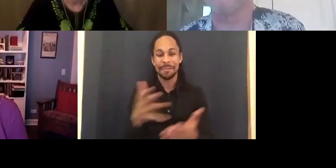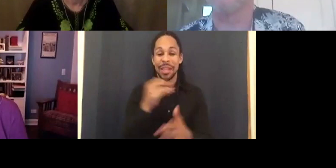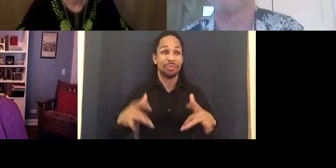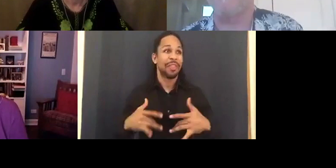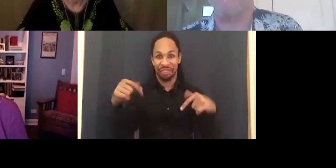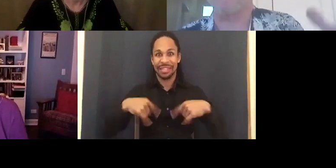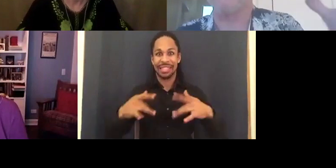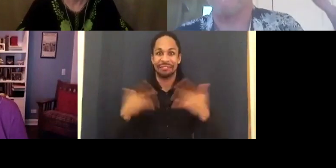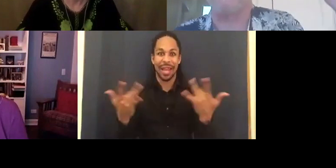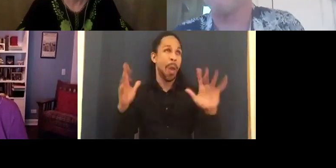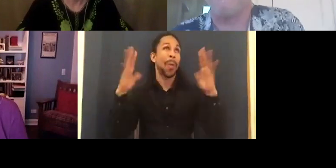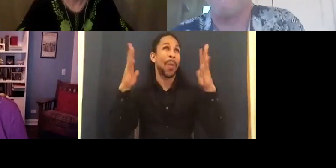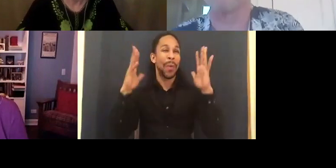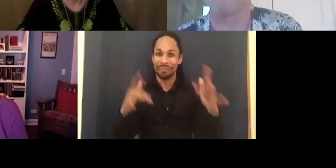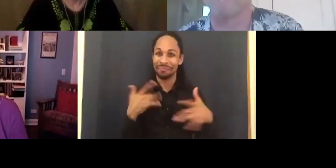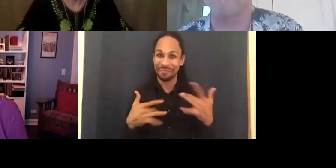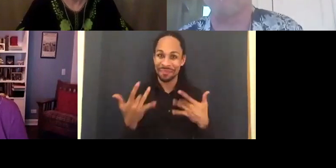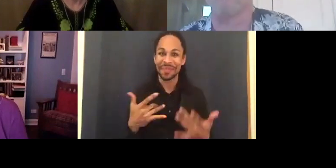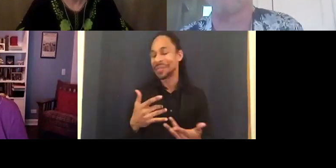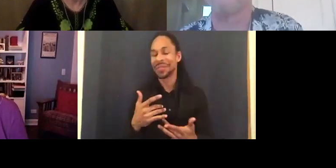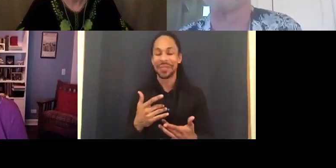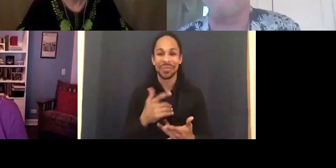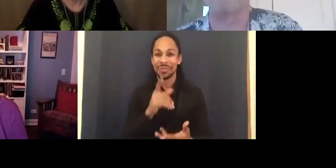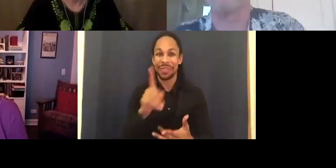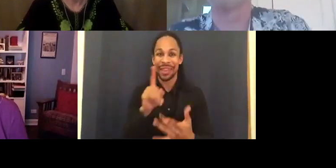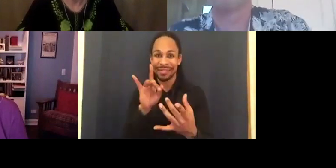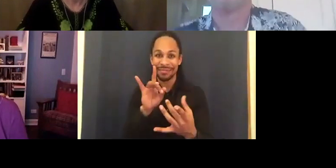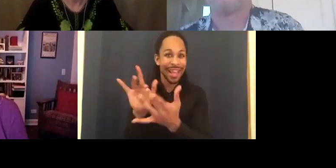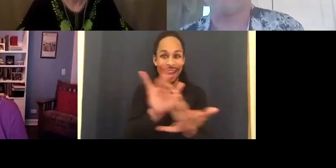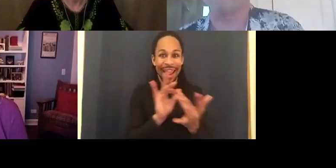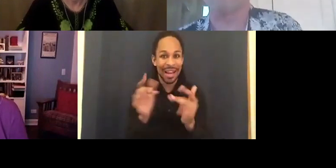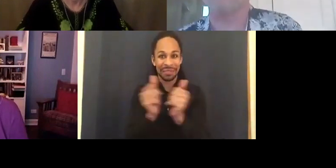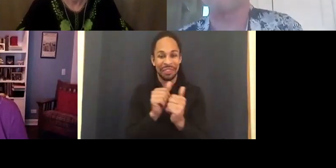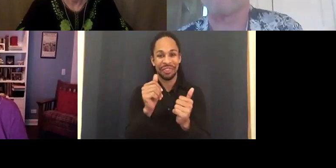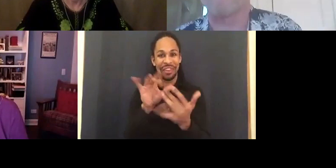my way to kind of connect with the virtual world outside of all the work stuff I've been